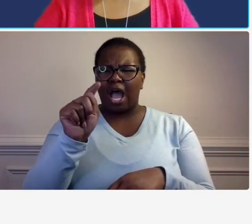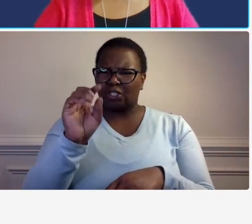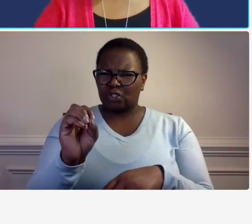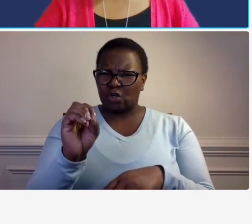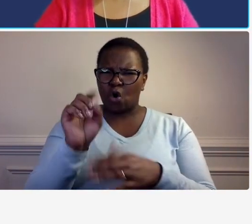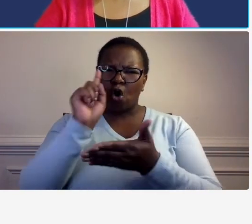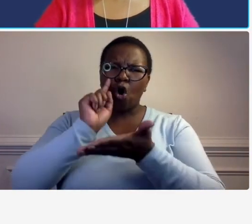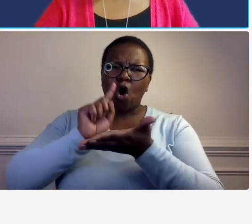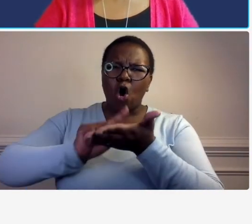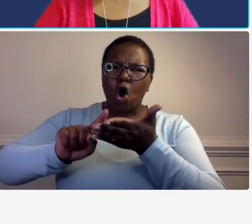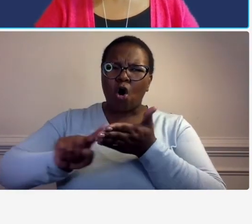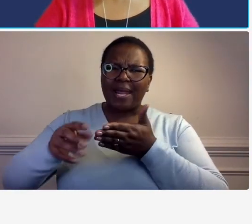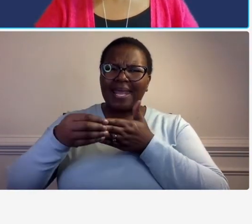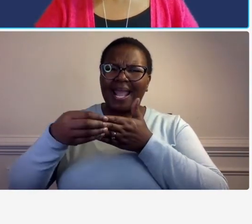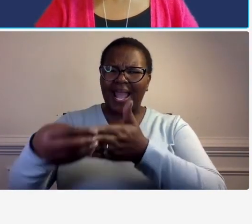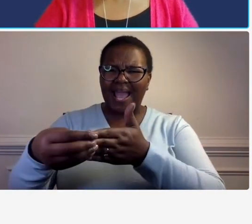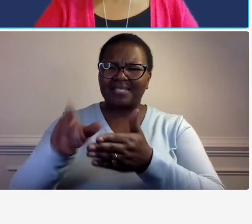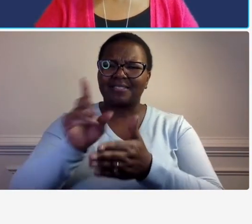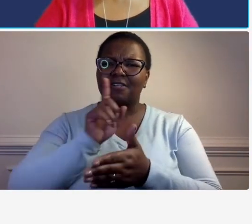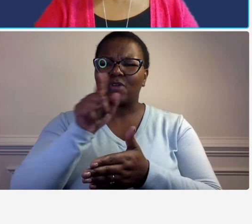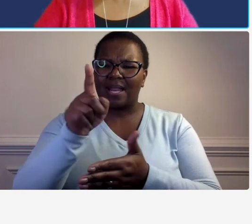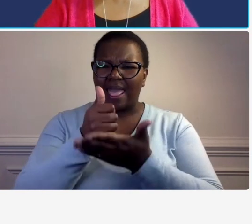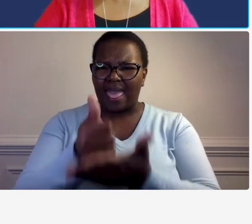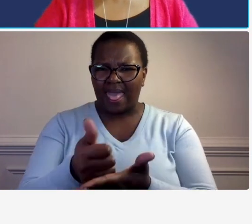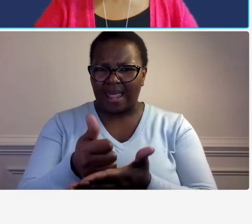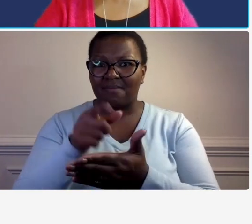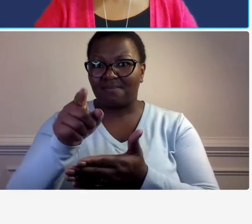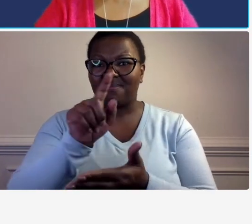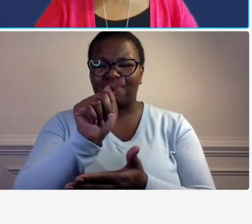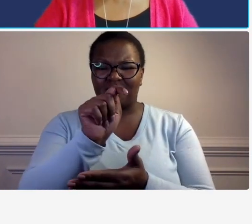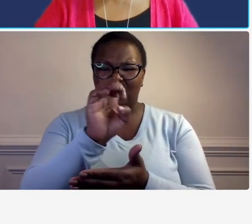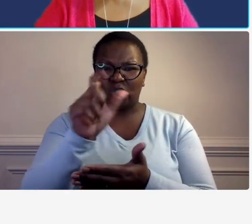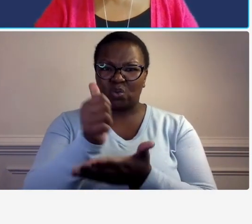it is a tool to be used by auditors and owners of businesses and it's it's written in layman's